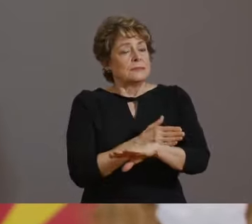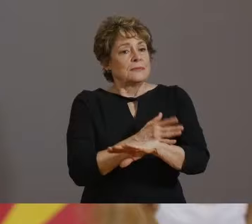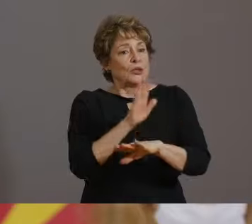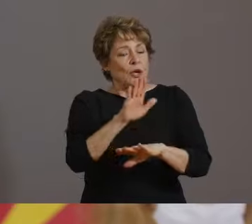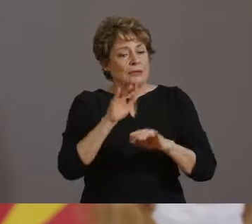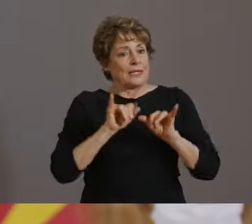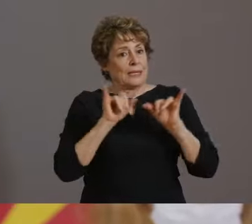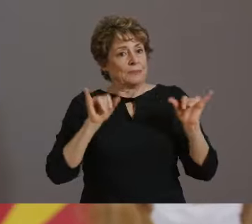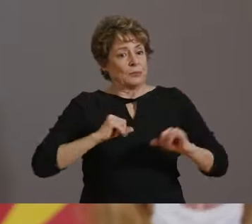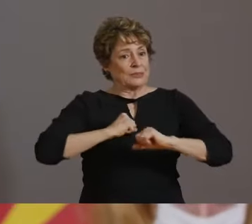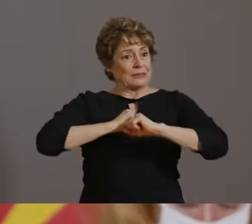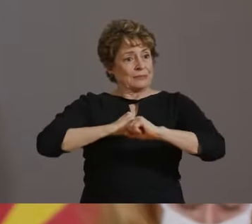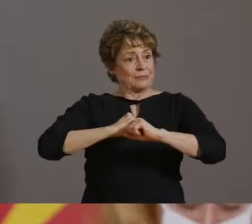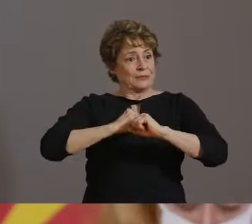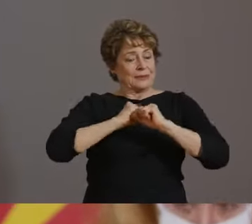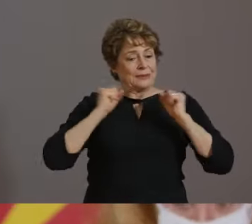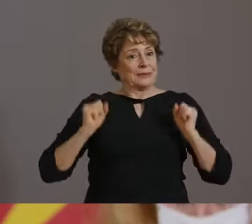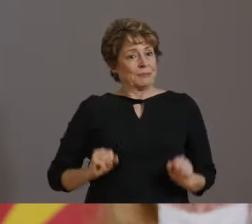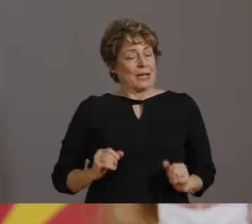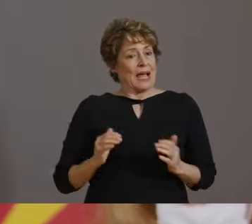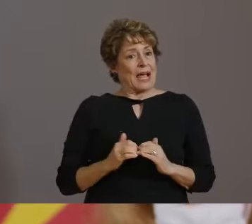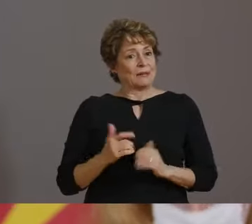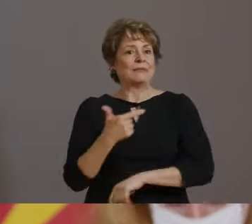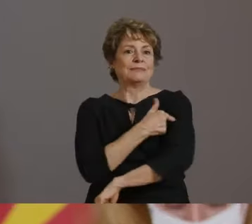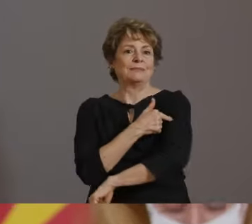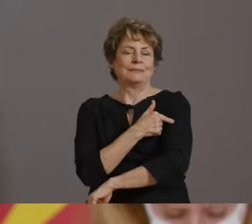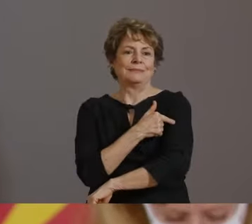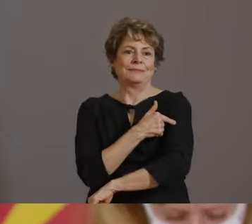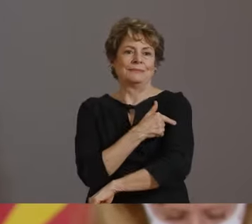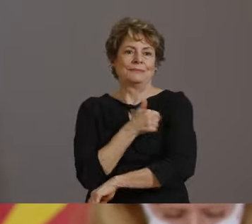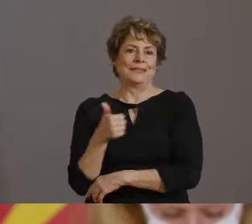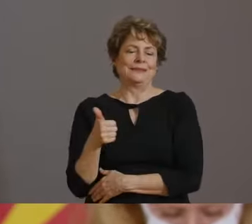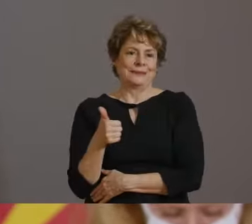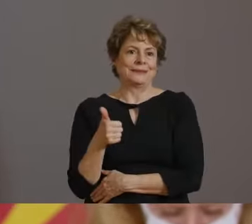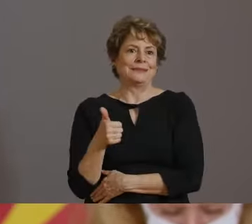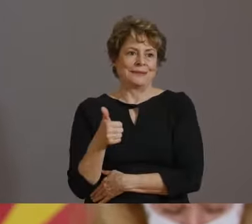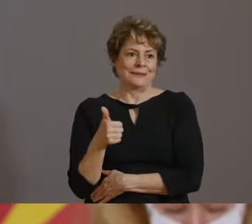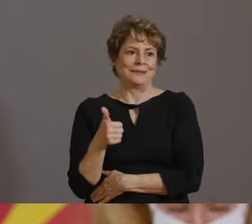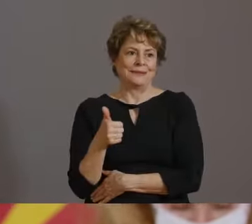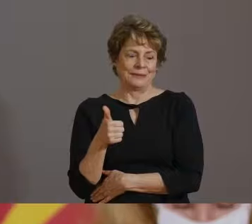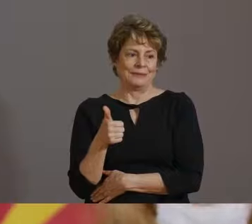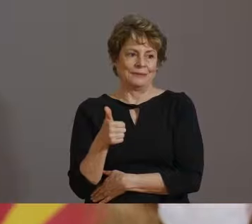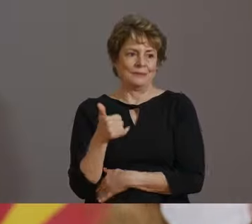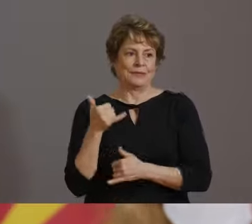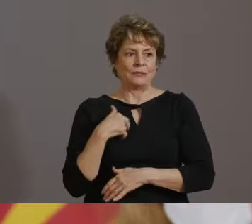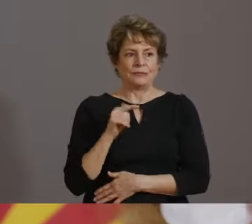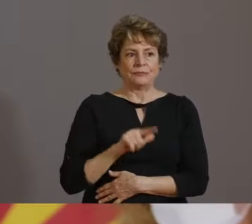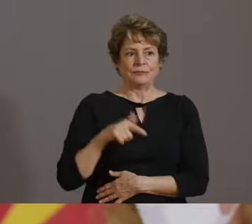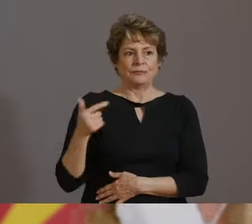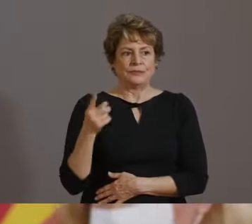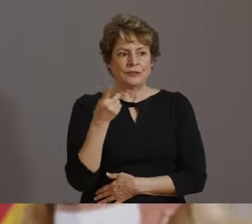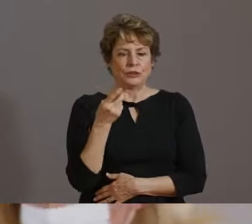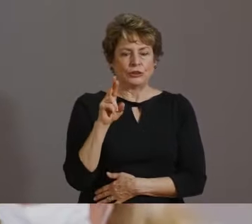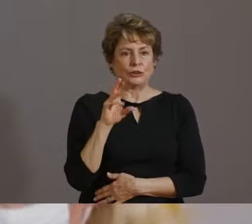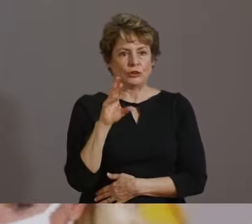WITH THAT, I WILL TURN IT OVER TO DR. CARA CHRIST FOR MORE INFORMATION. DR.